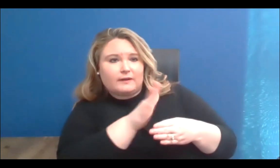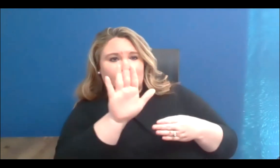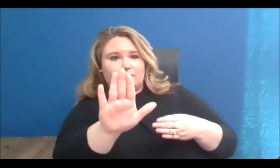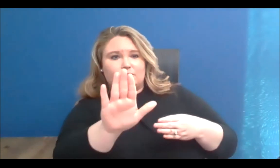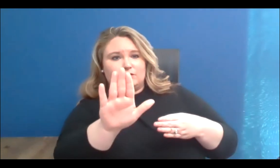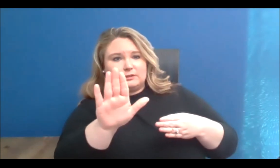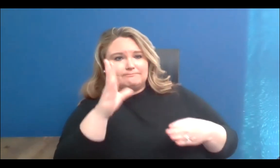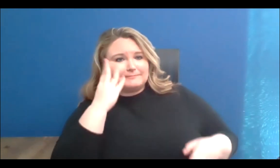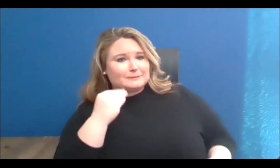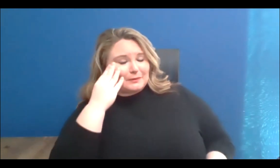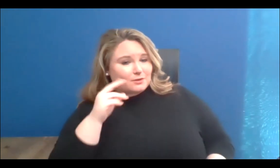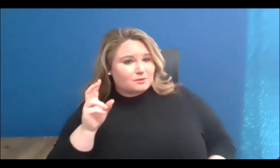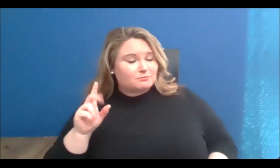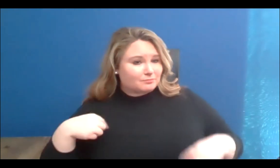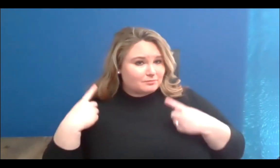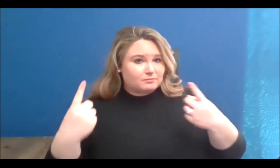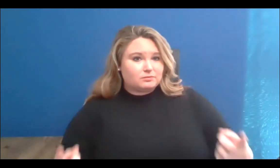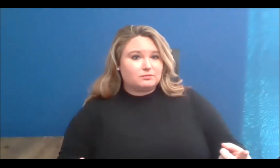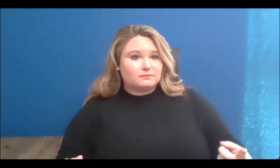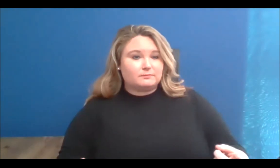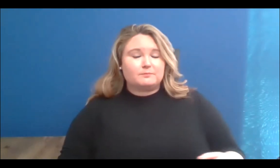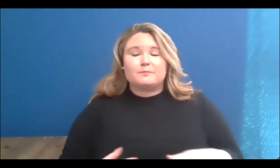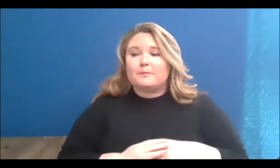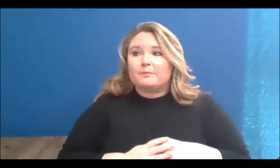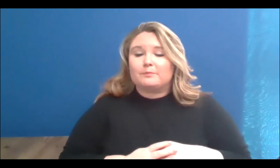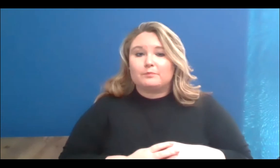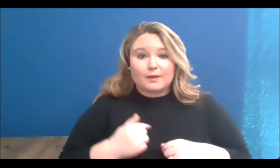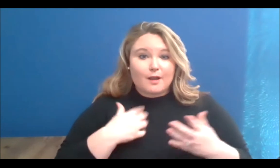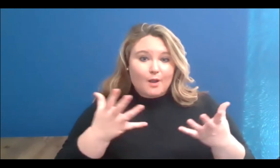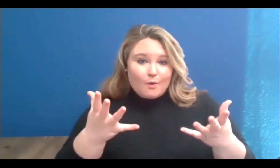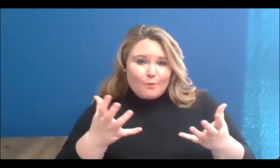know, in a very personal note, I want to express my gratitude because you are